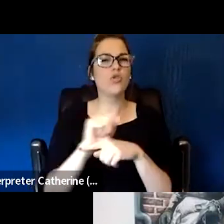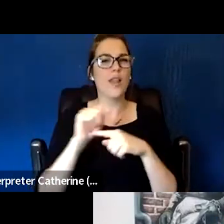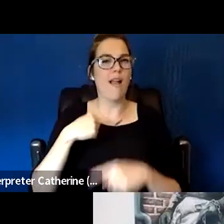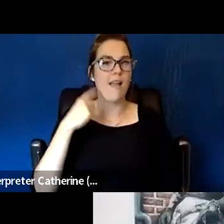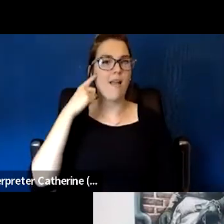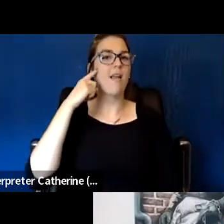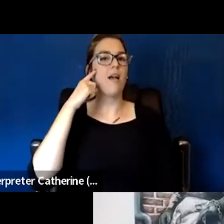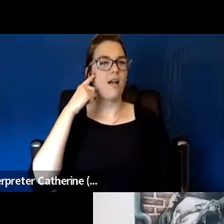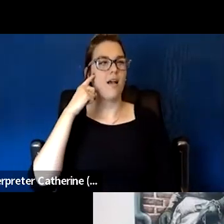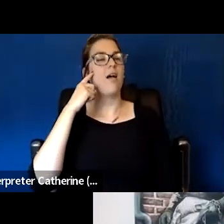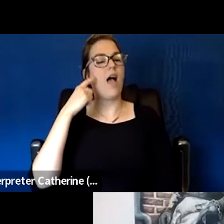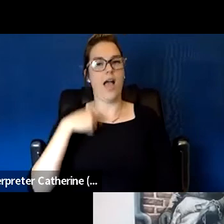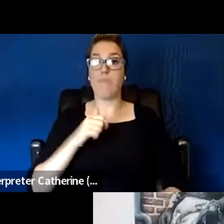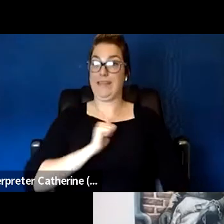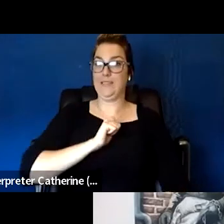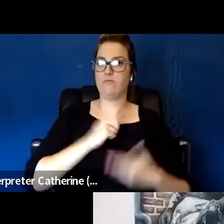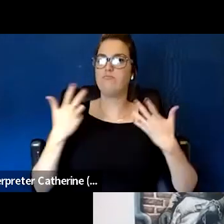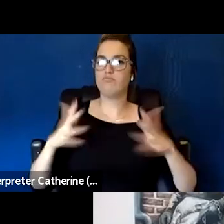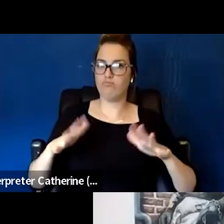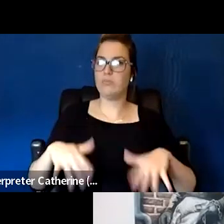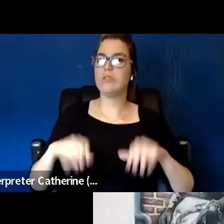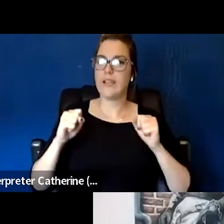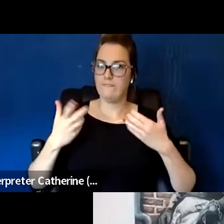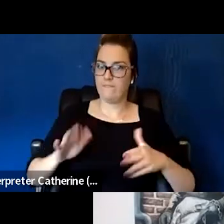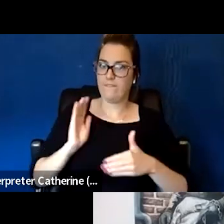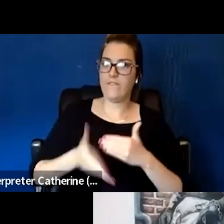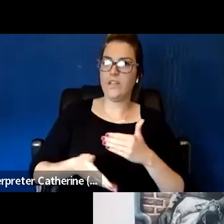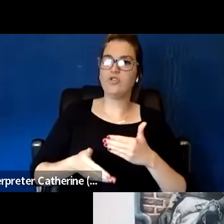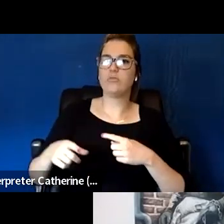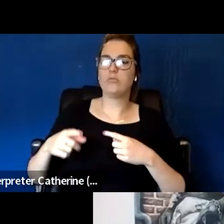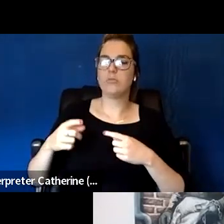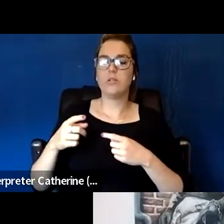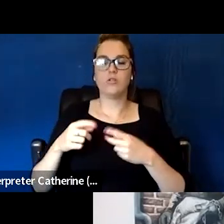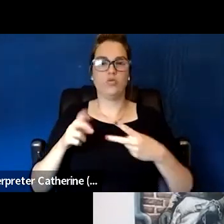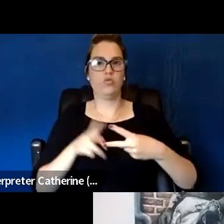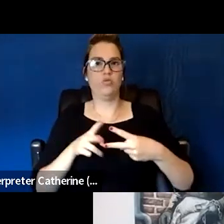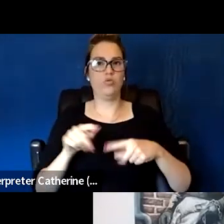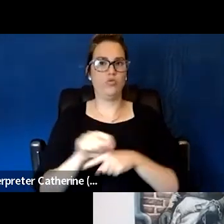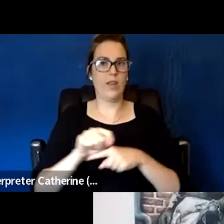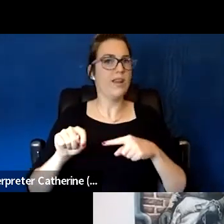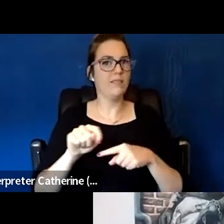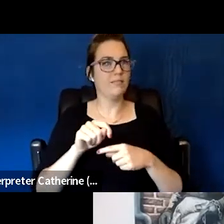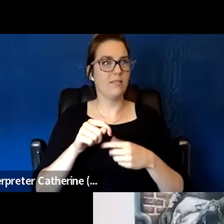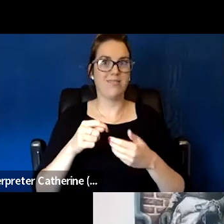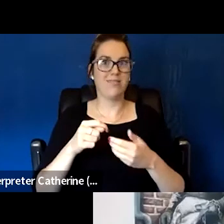that I've taken myself over the years that have given me tangible and actionable ways to build on